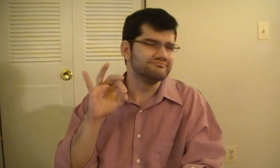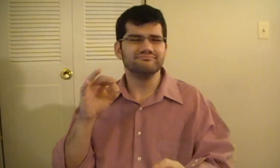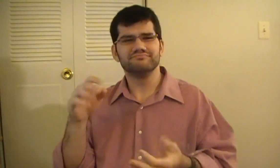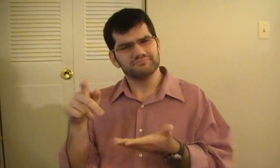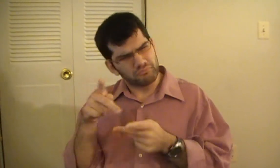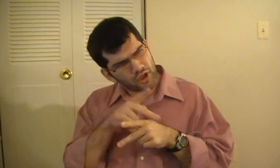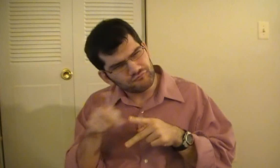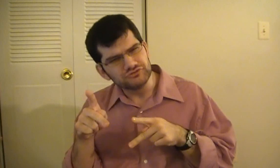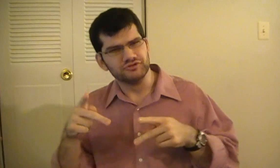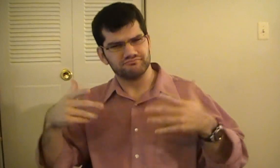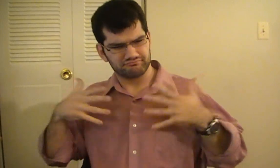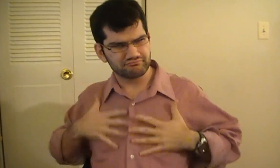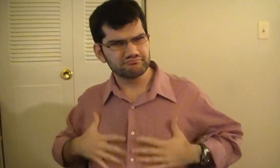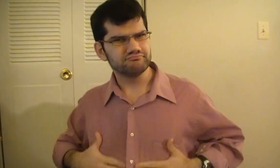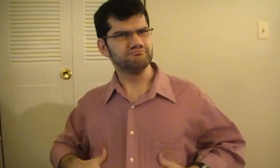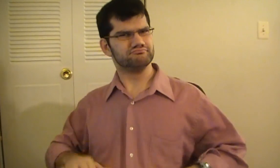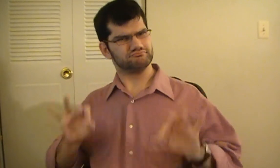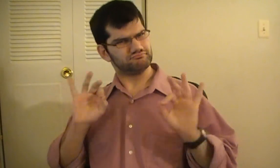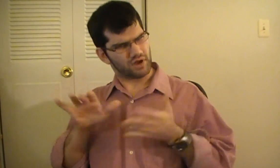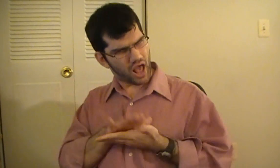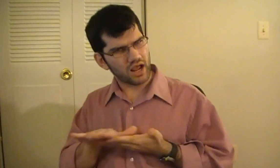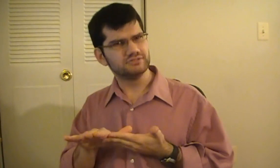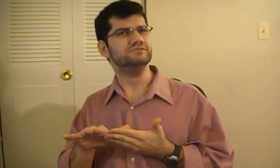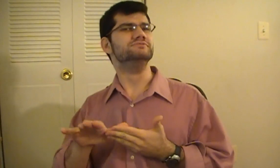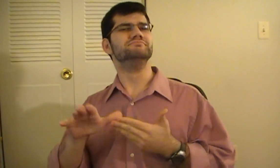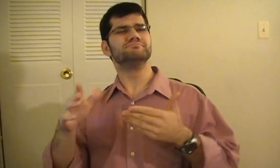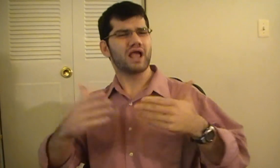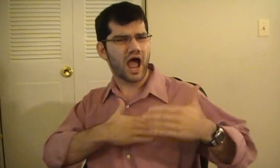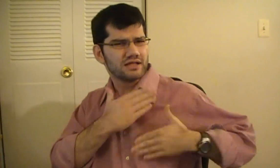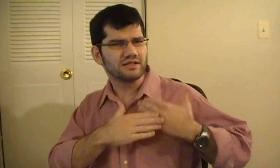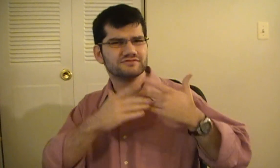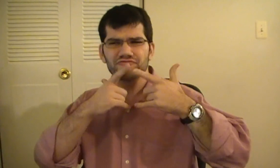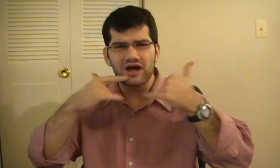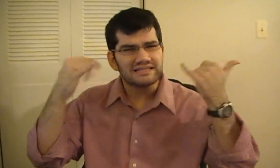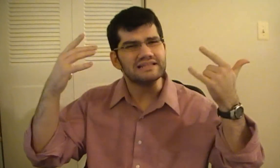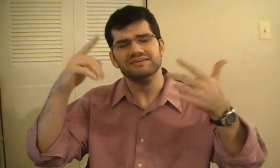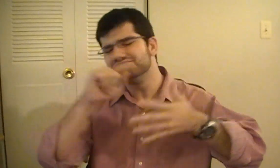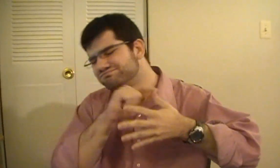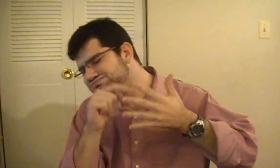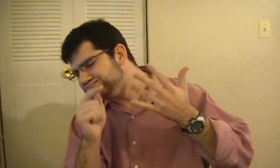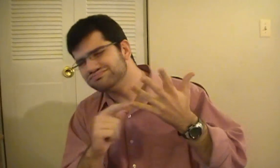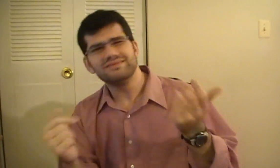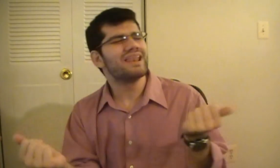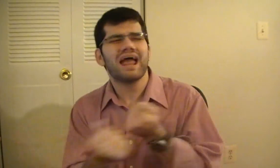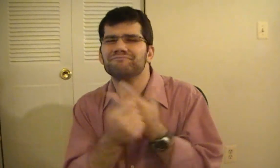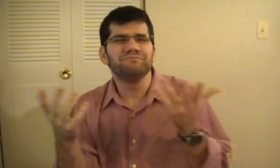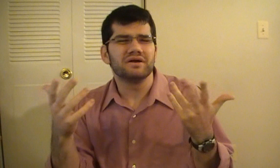The interpreter dressed appropriately, was professional, kind and enthusiastic.